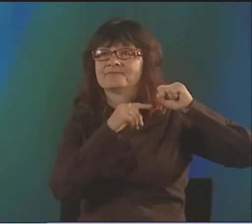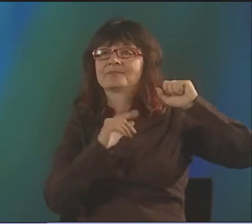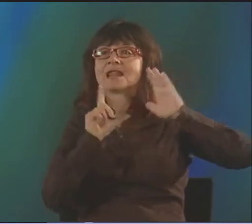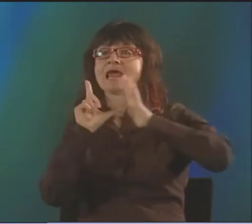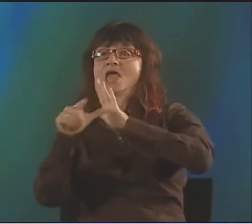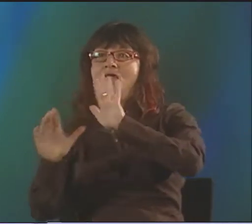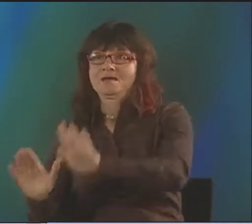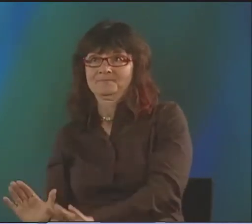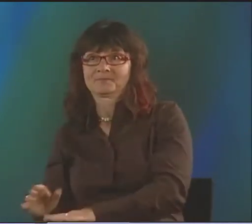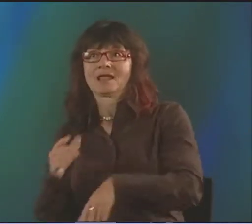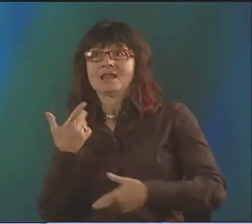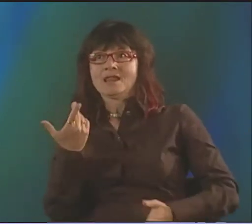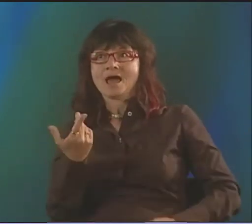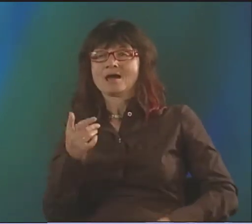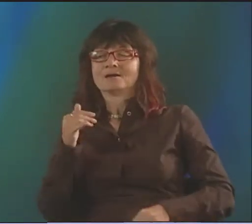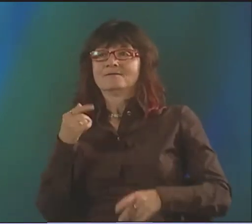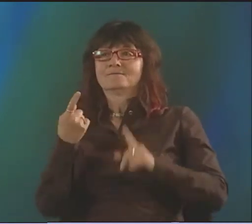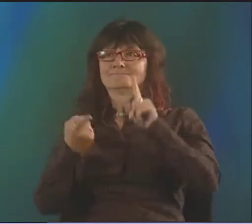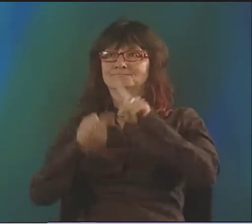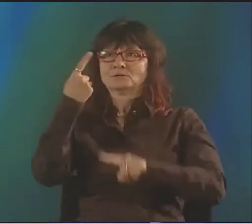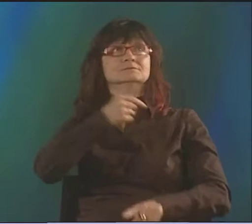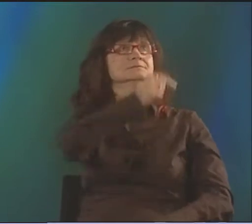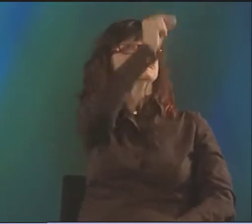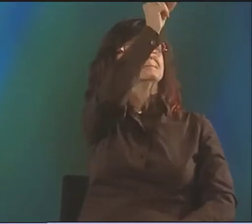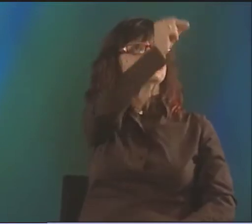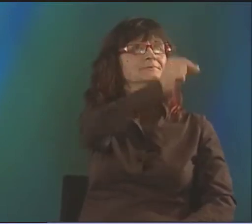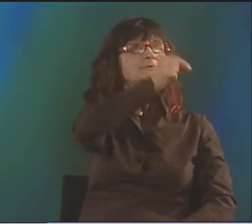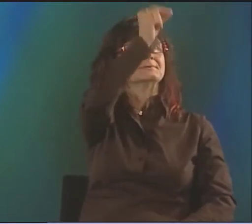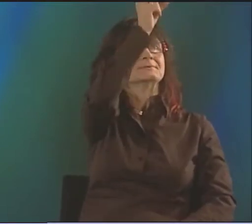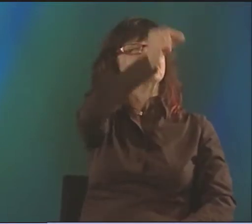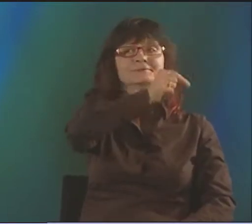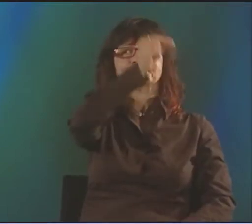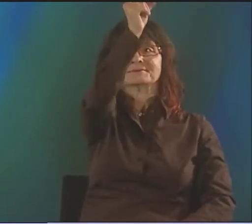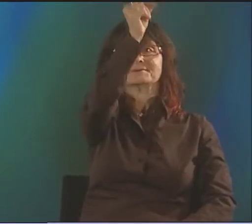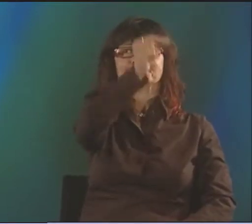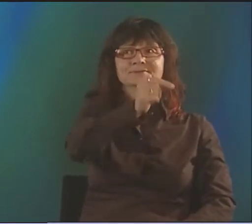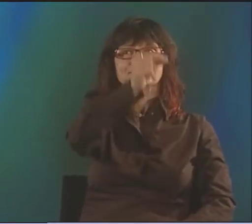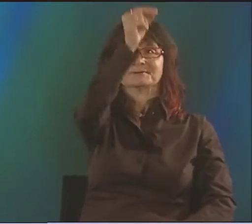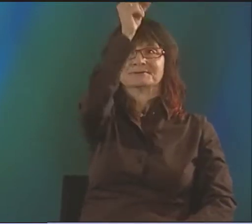OK, THAT'S A HAND SCRATCHING DOWN THE WALL, RIGHT? SO WE SAVED THAT IDEA.